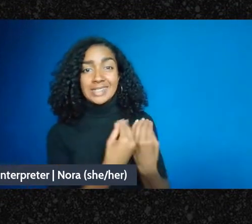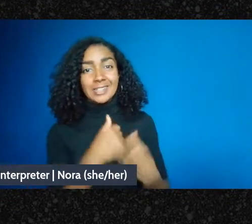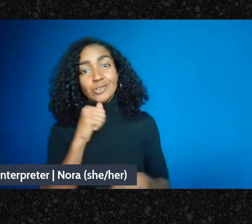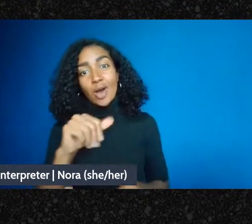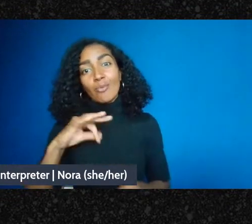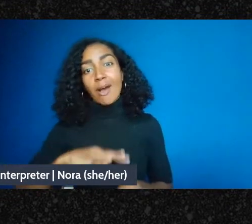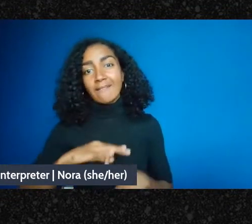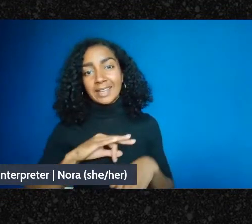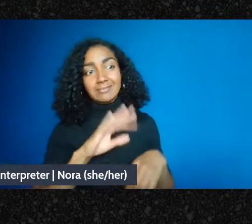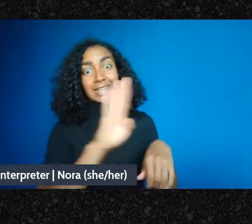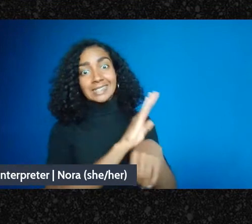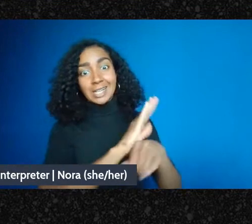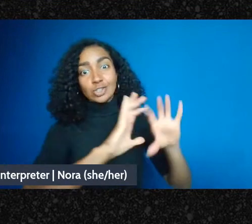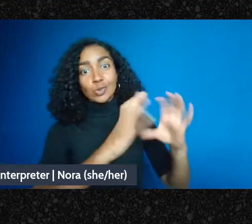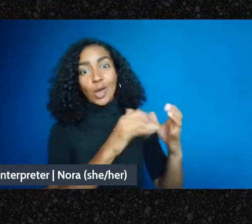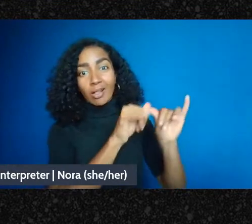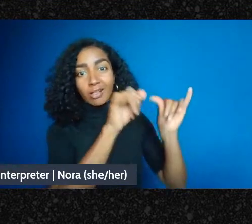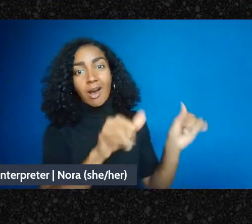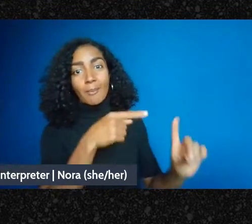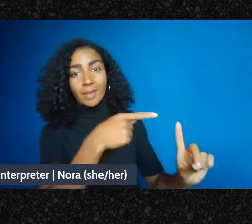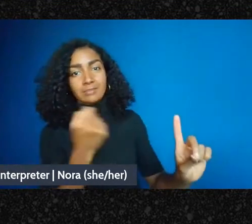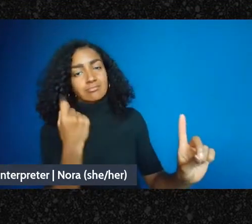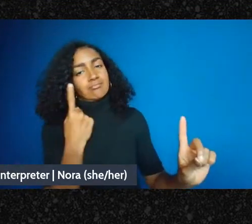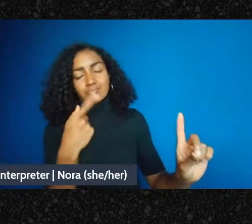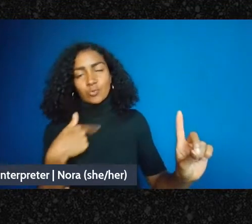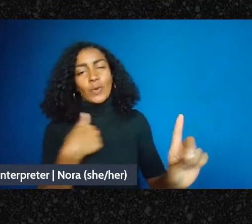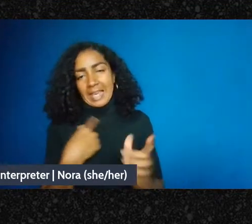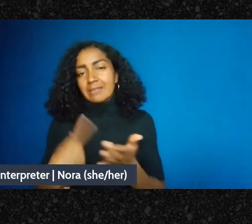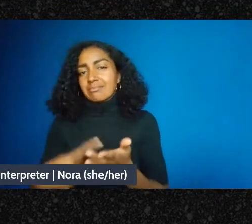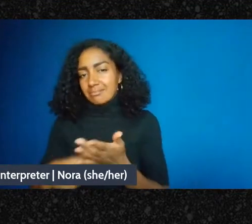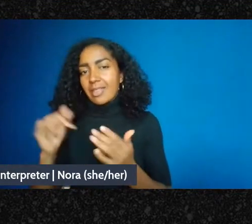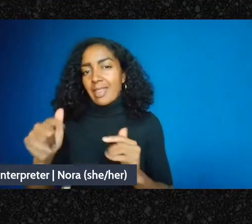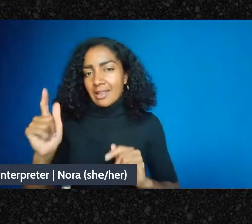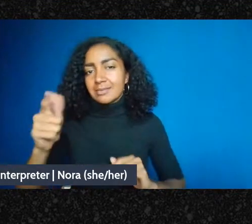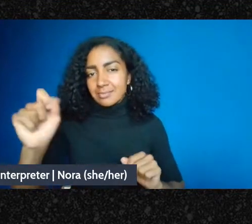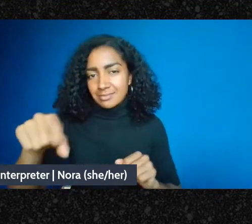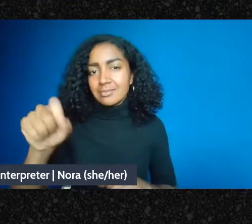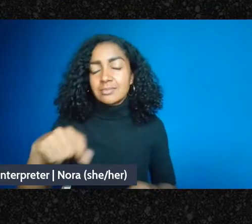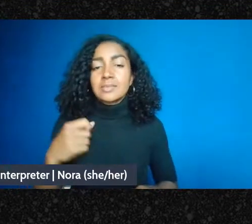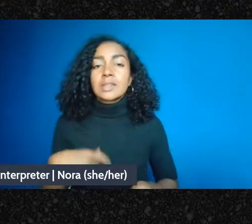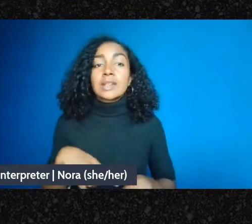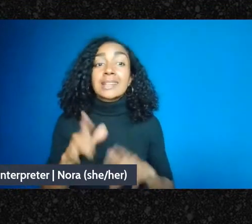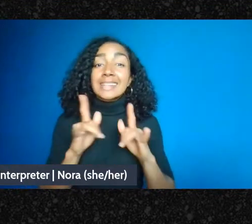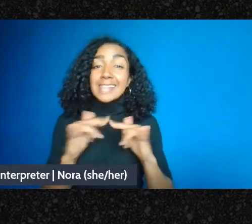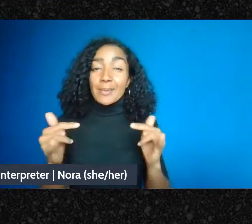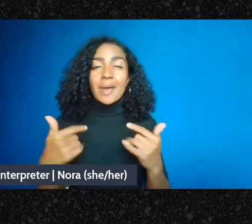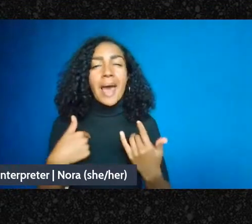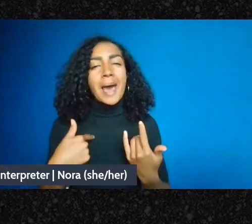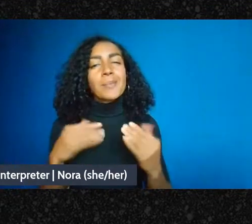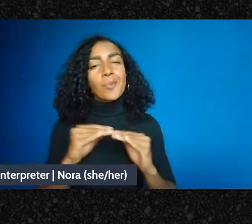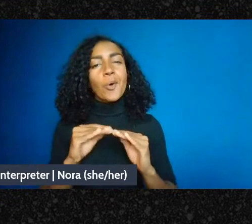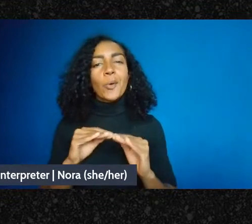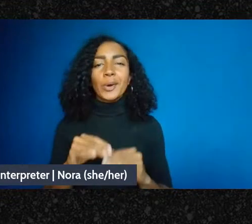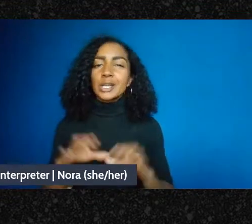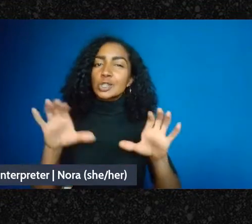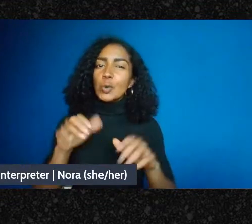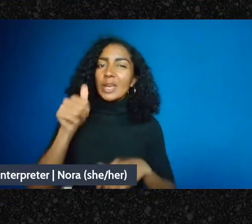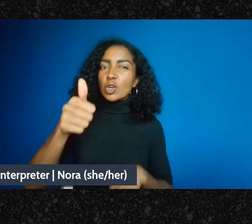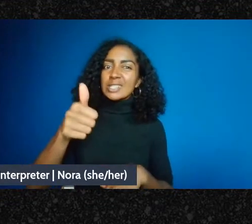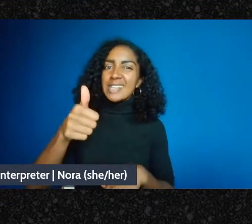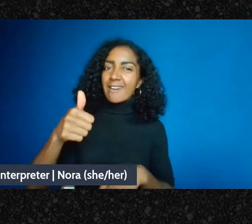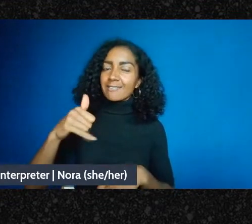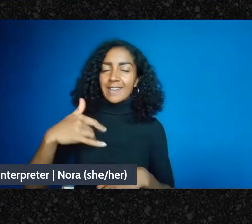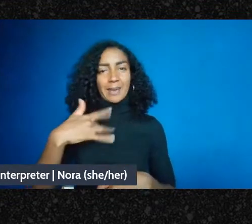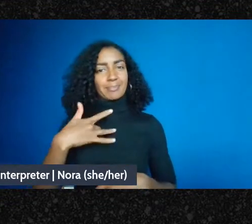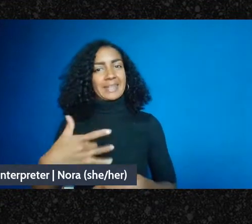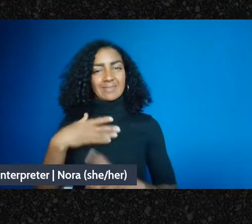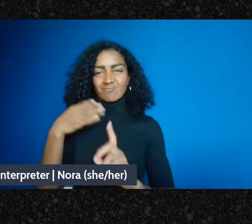in a little bit but I'm also sort of a-a DIY kind of person and, you know,